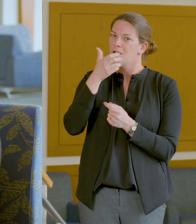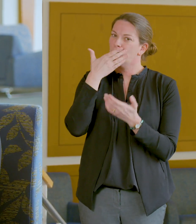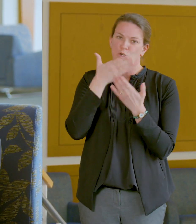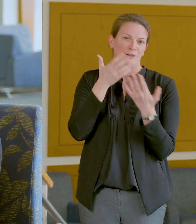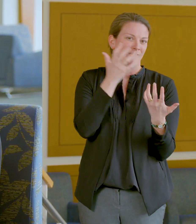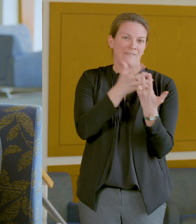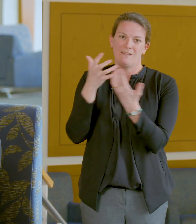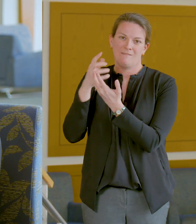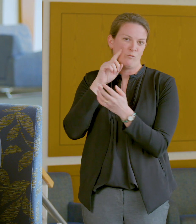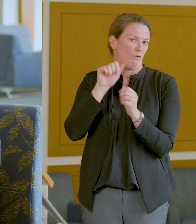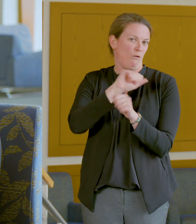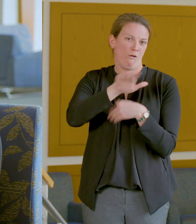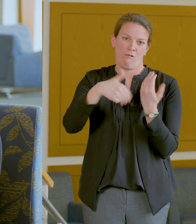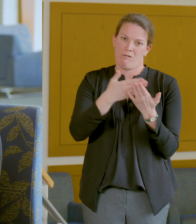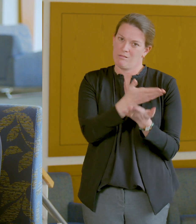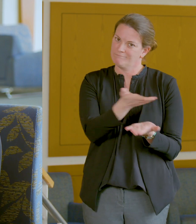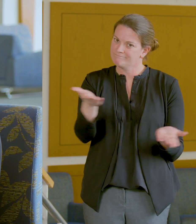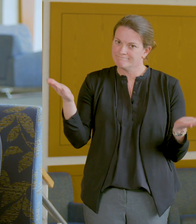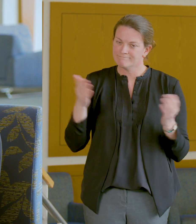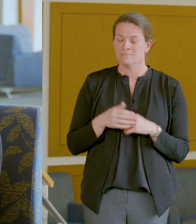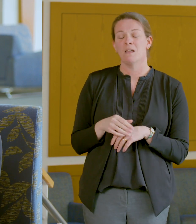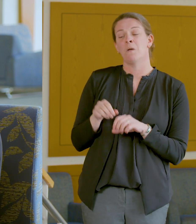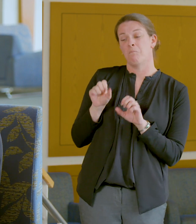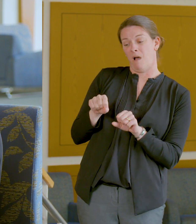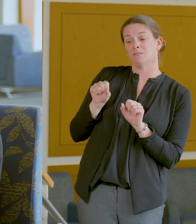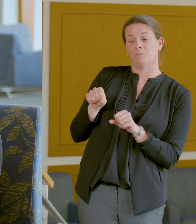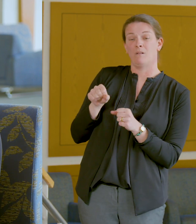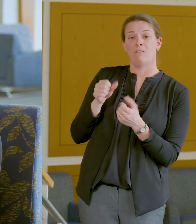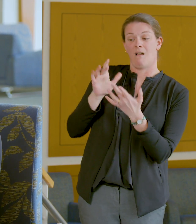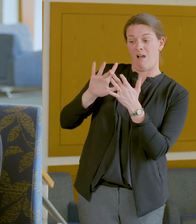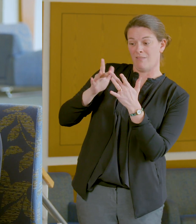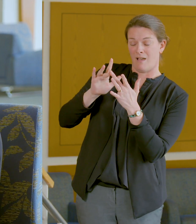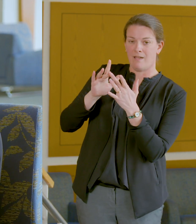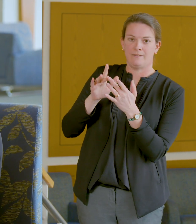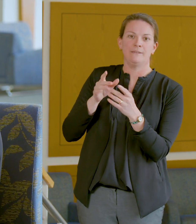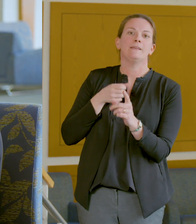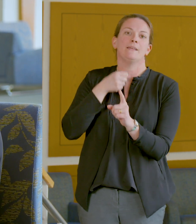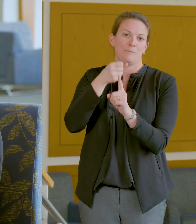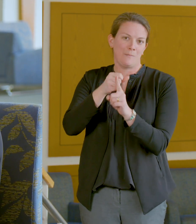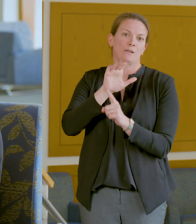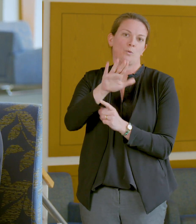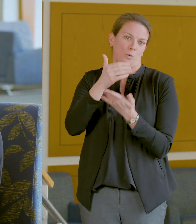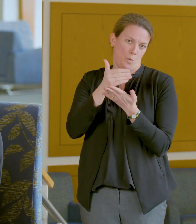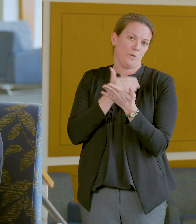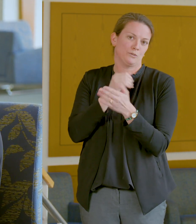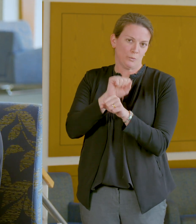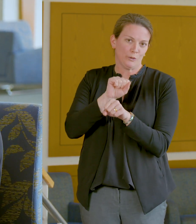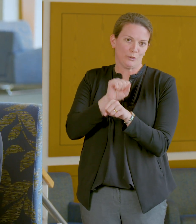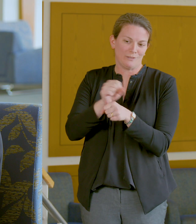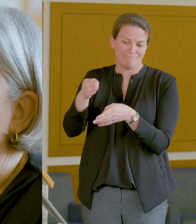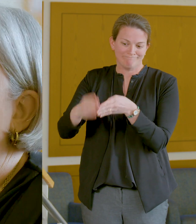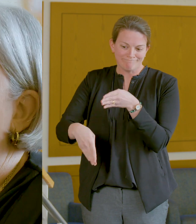may not be ideal for everyone, and it may impact how you engage with and complete your courses.